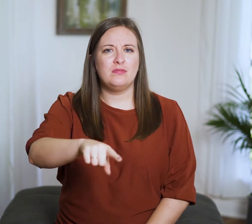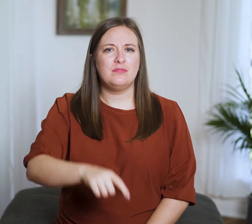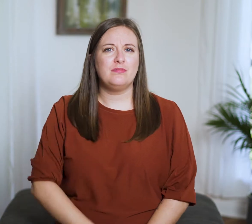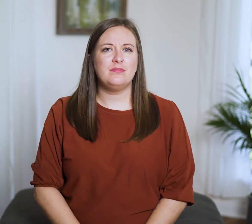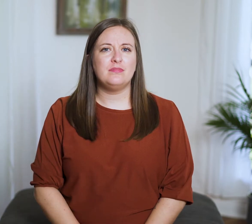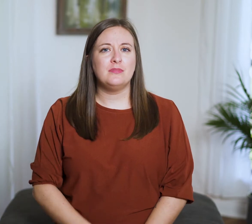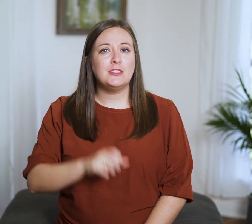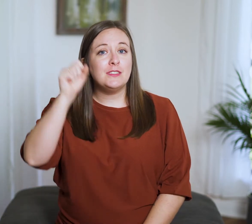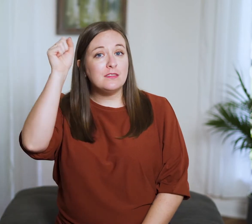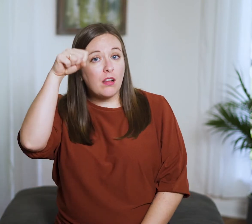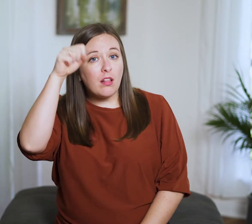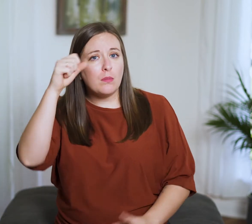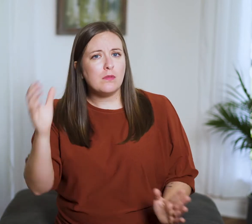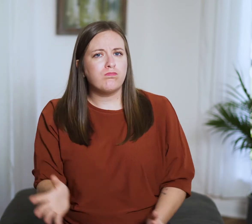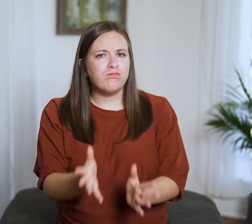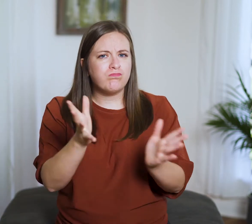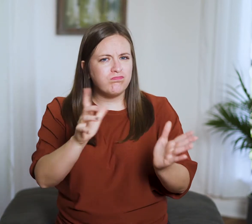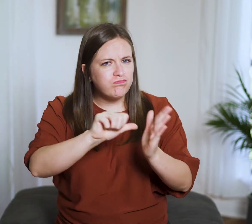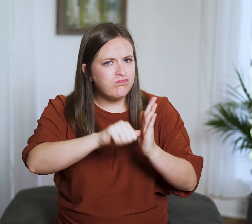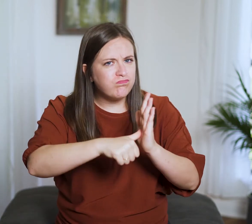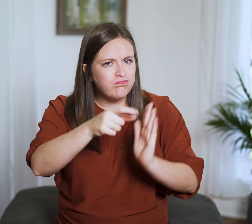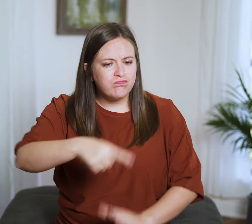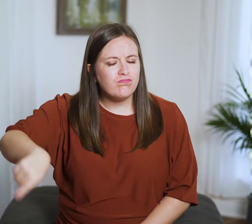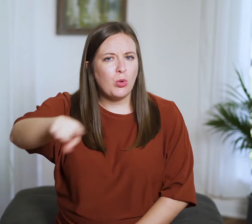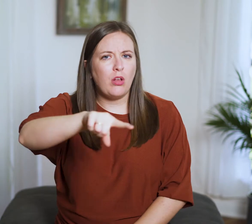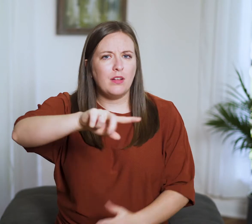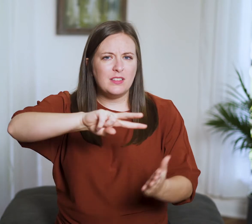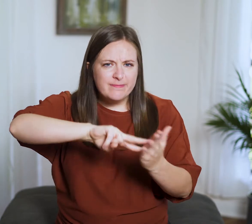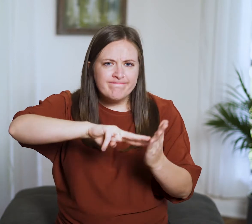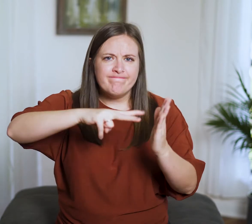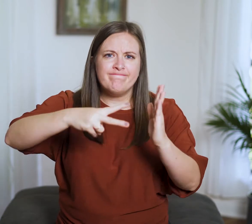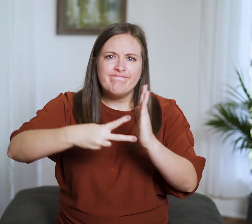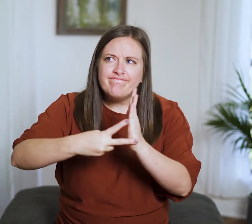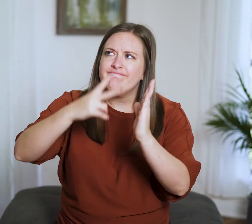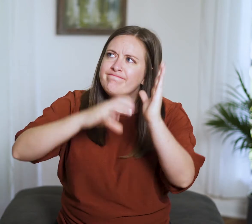so he implores everyone to be intentional